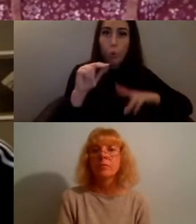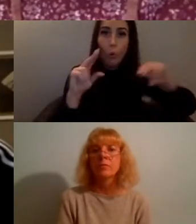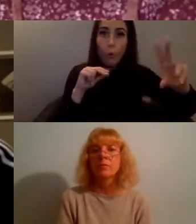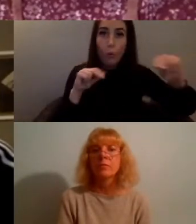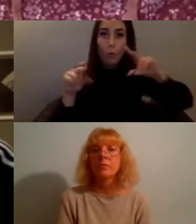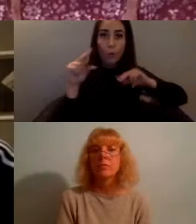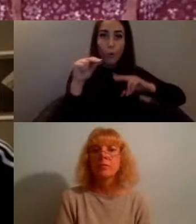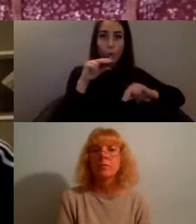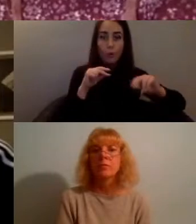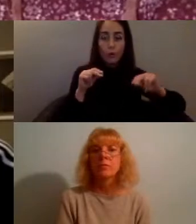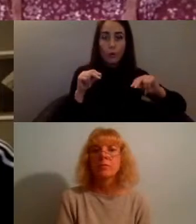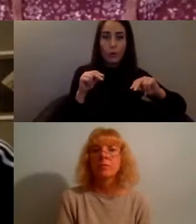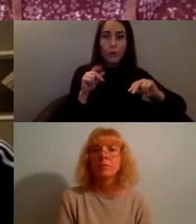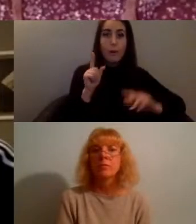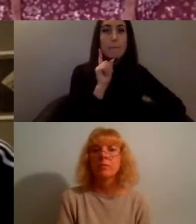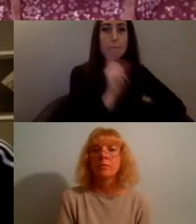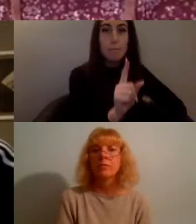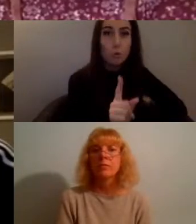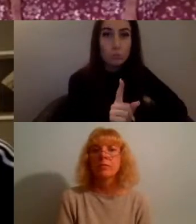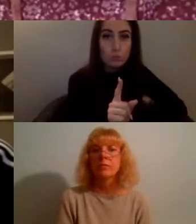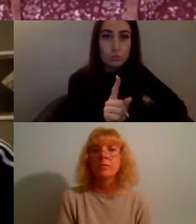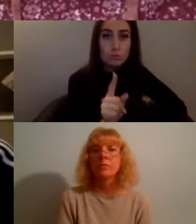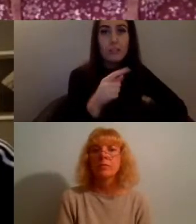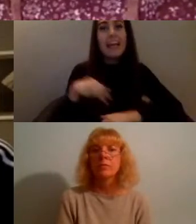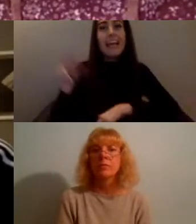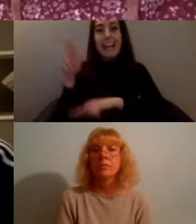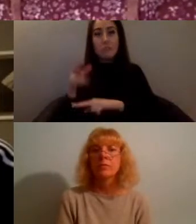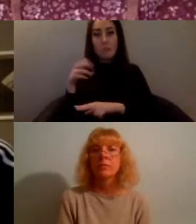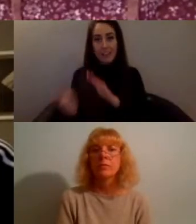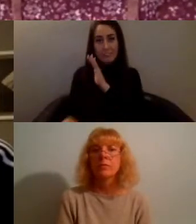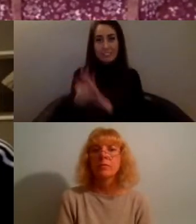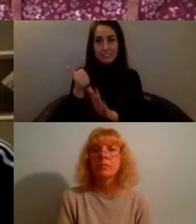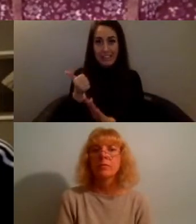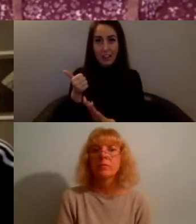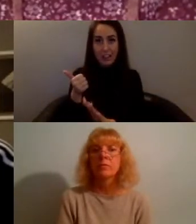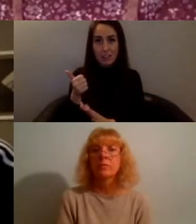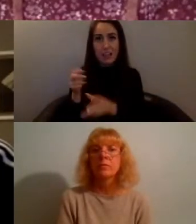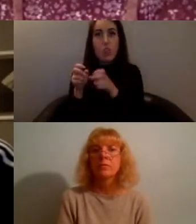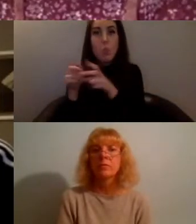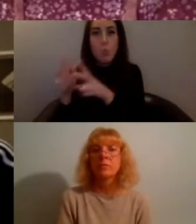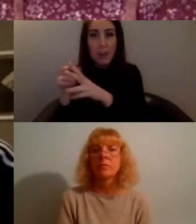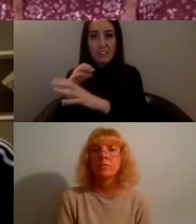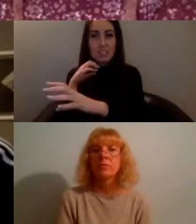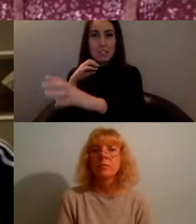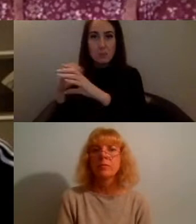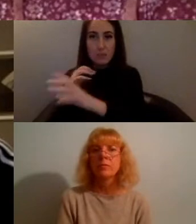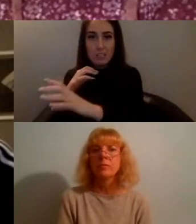have these skills and ways of communicating how do we then say right here they are you use them